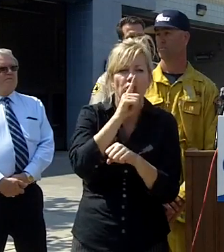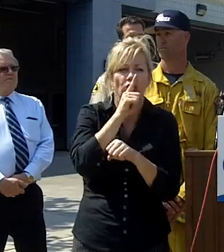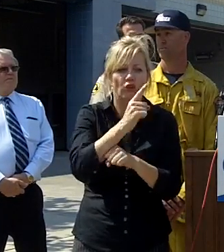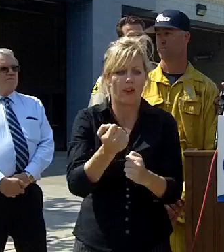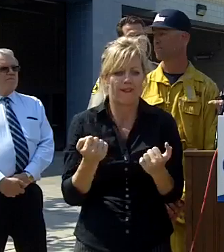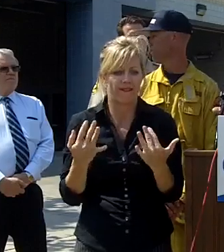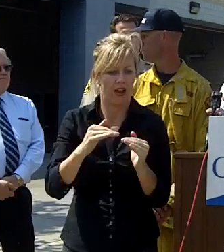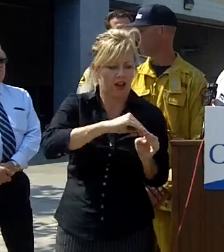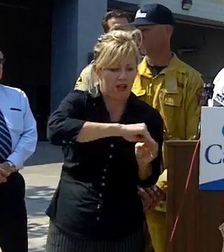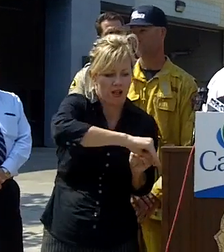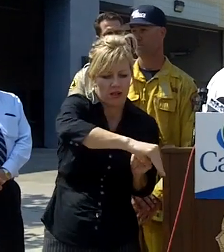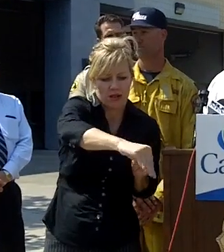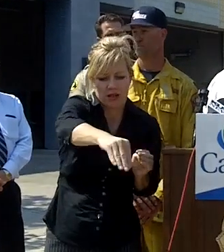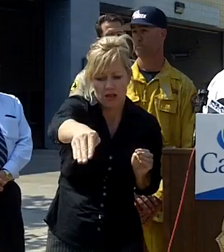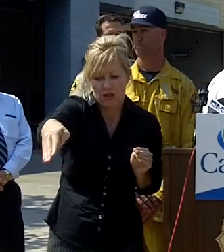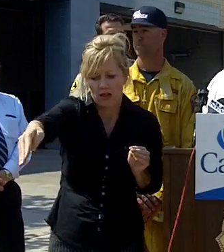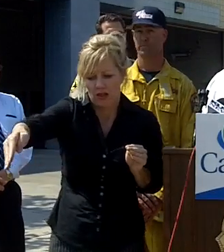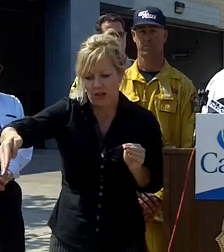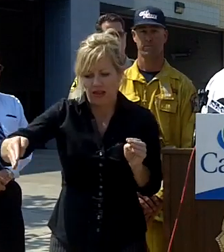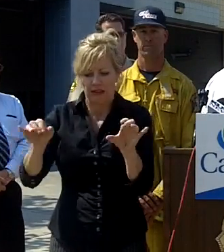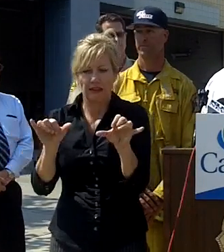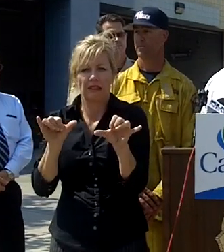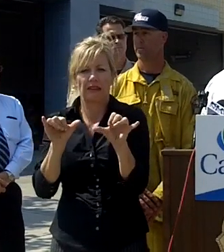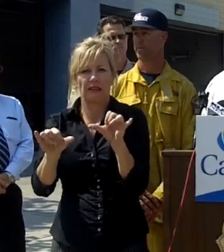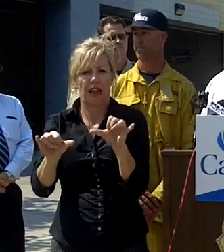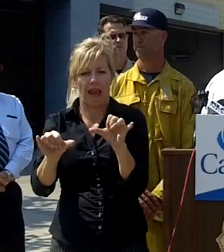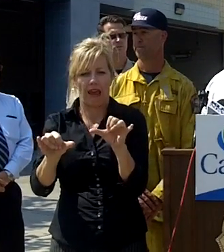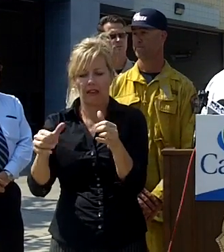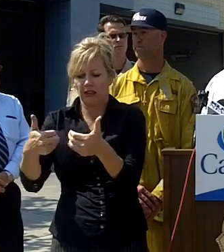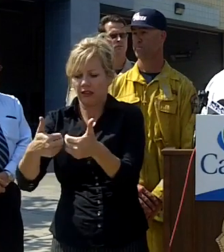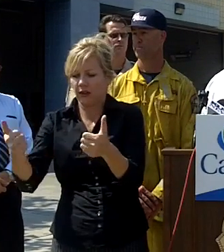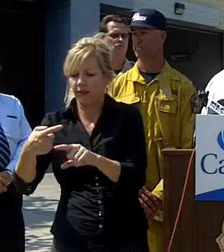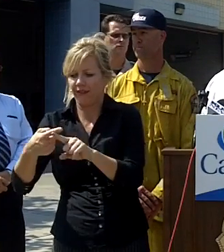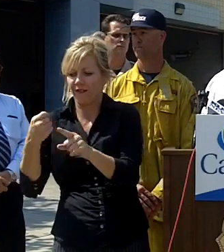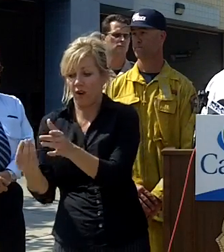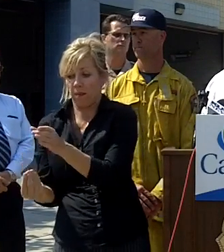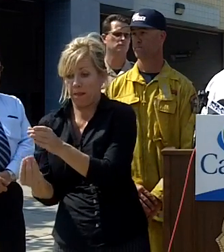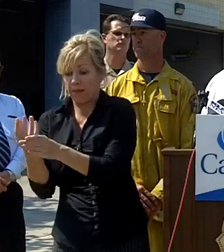fire the black that's burned it stays away from the green so we don't have any additional fires